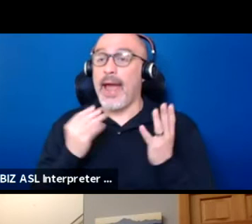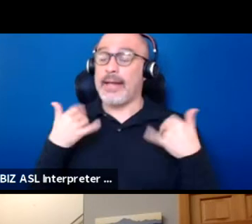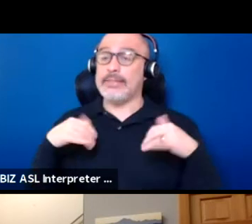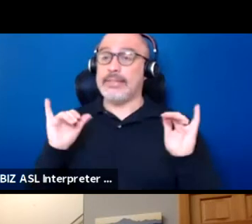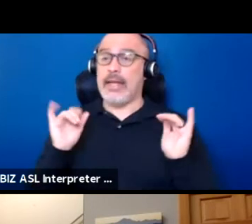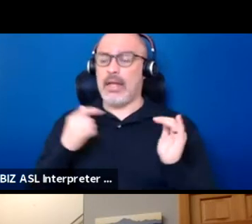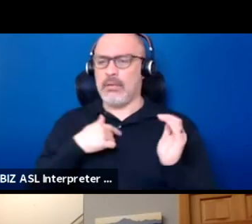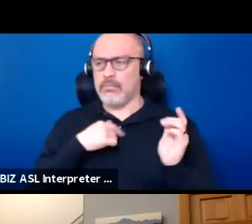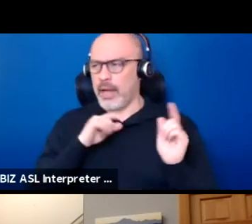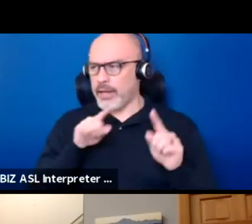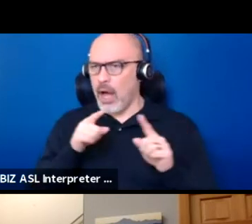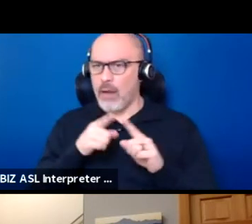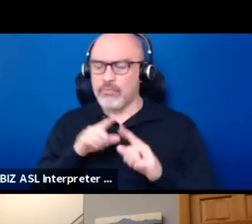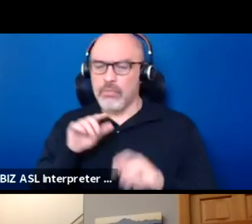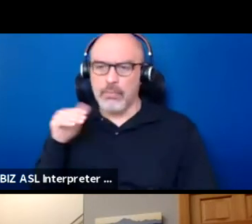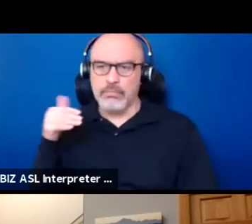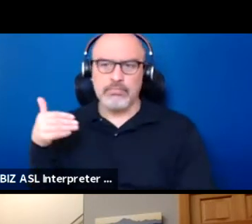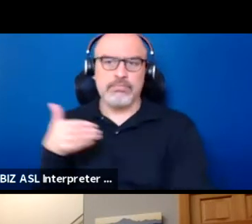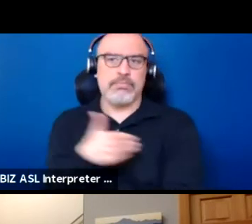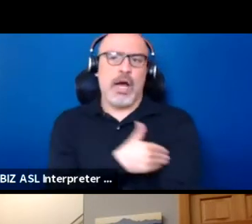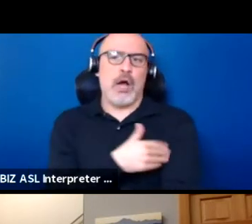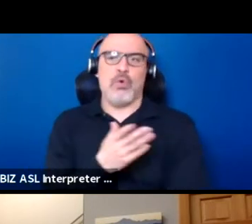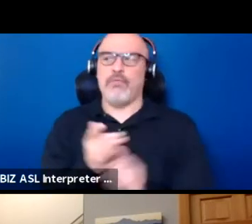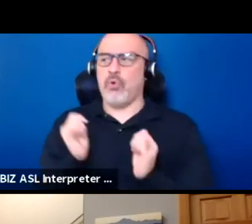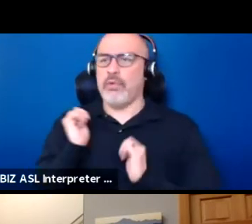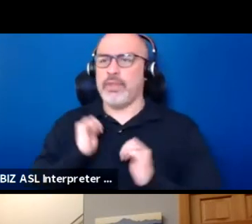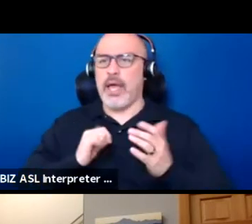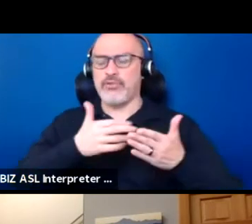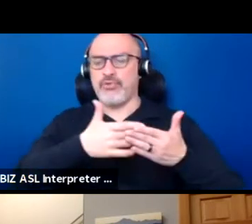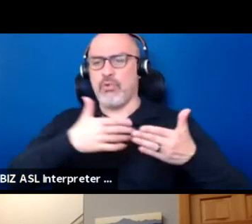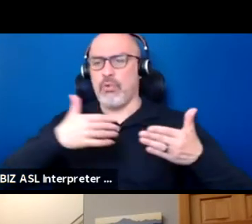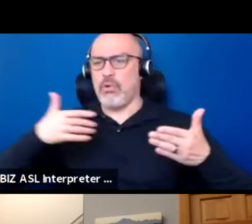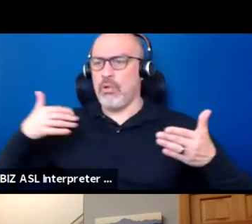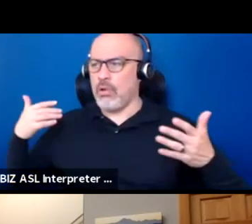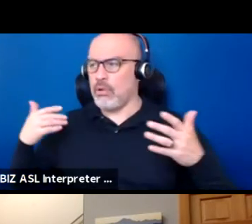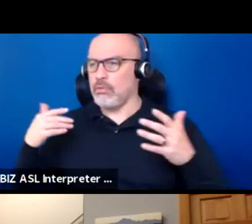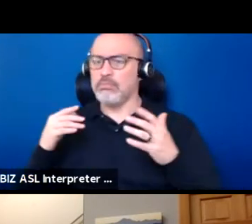from a powerful theatrical oral presenting tradition.